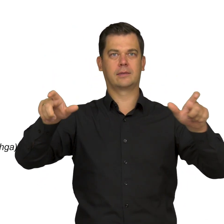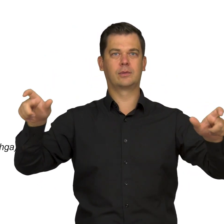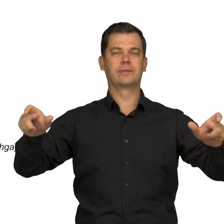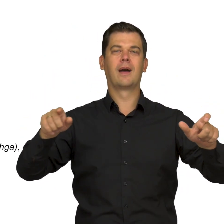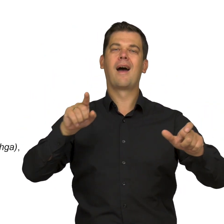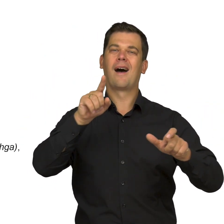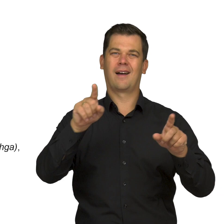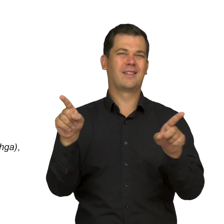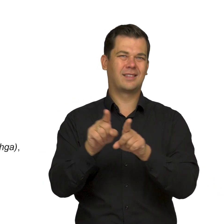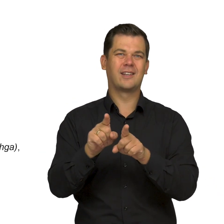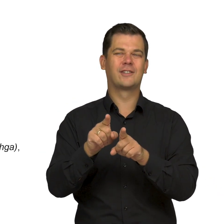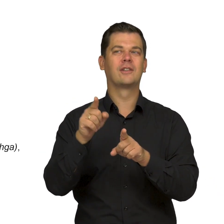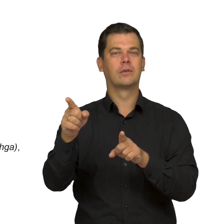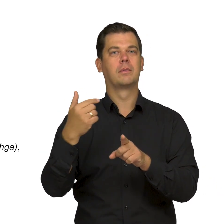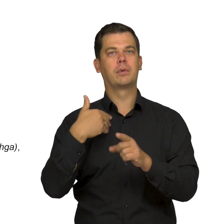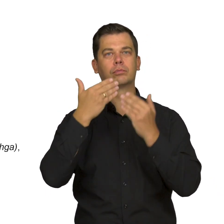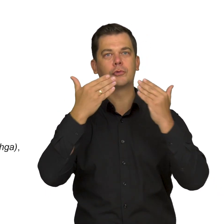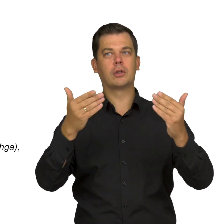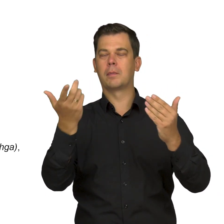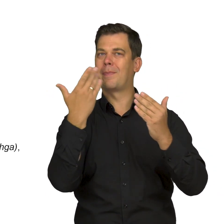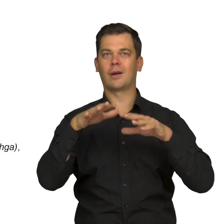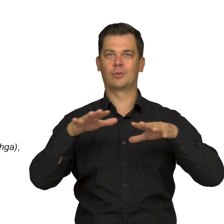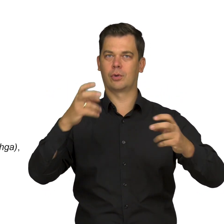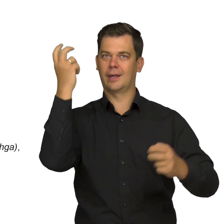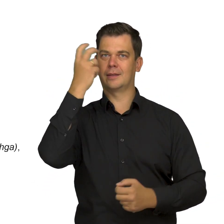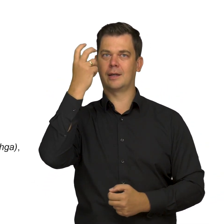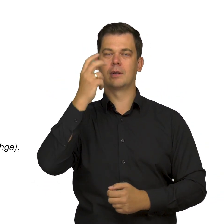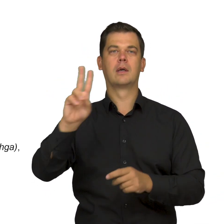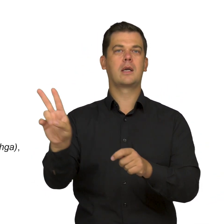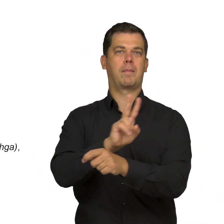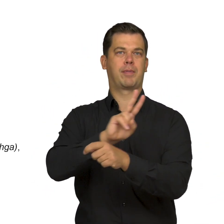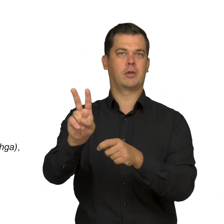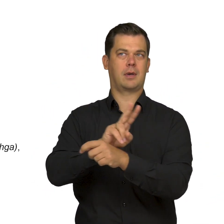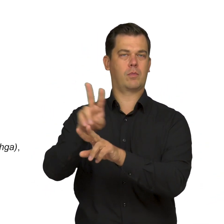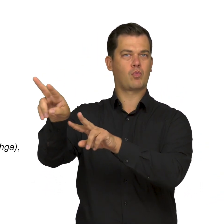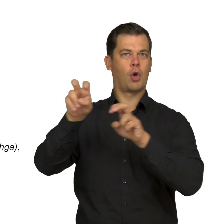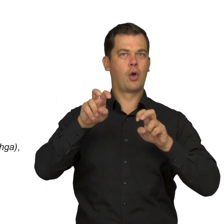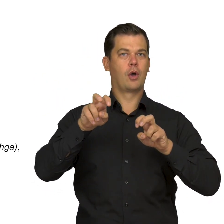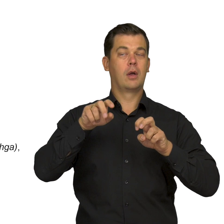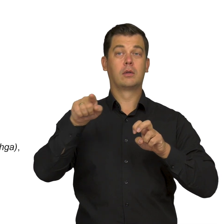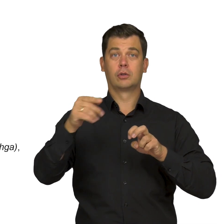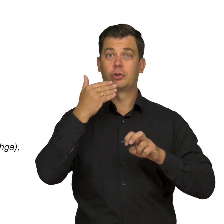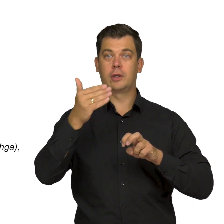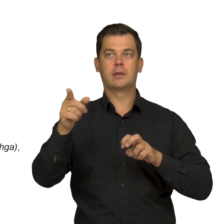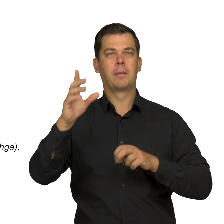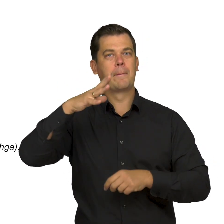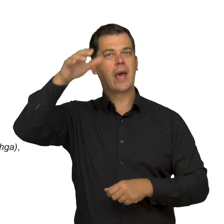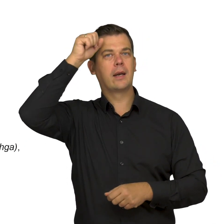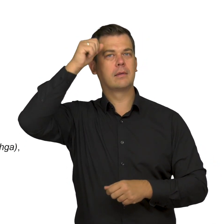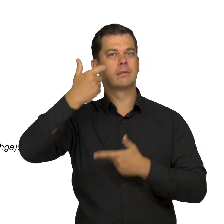and contributed to the huge interest in Japanese art in the Berlin circles.